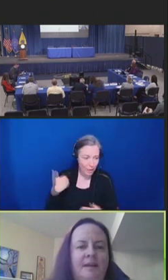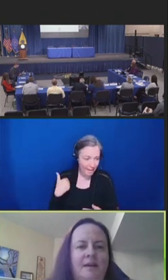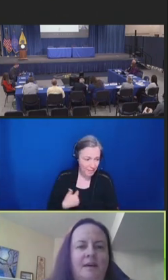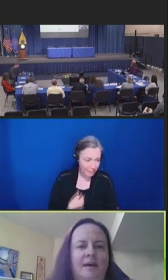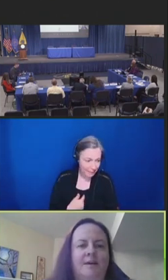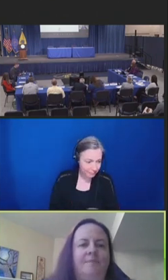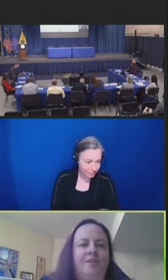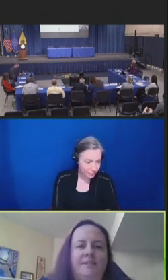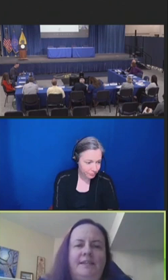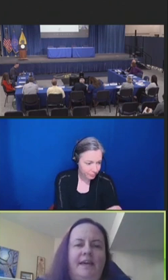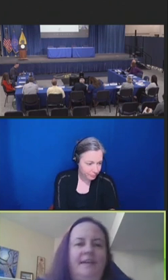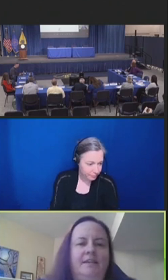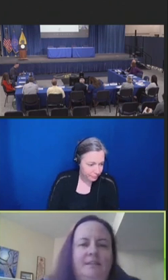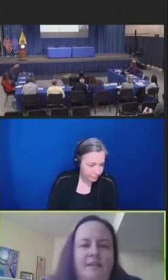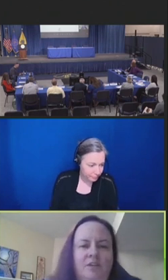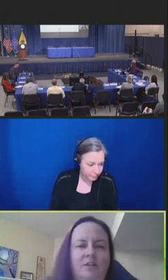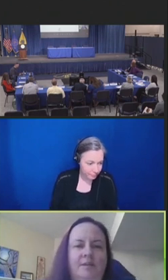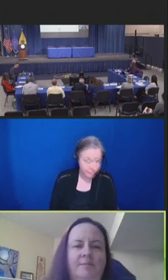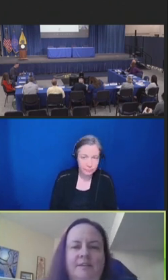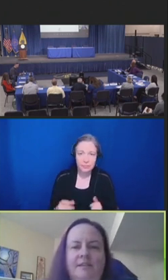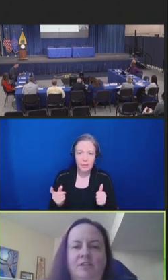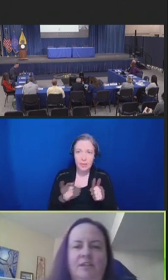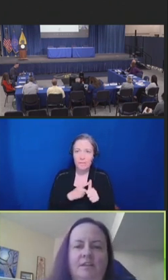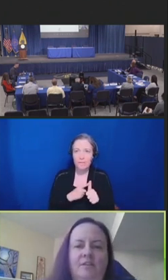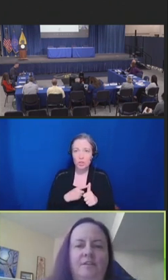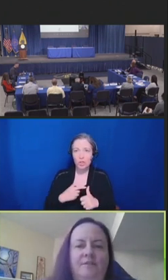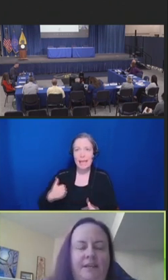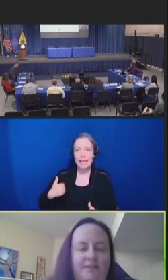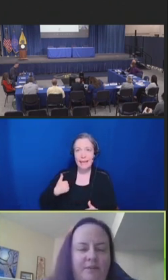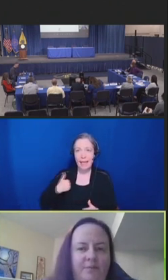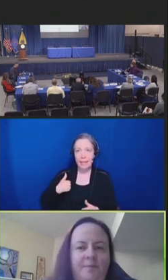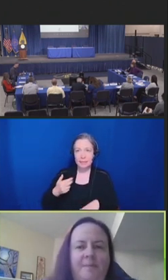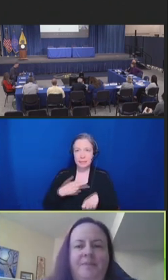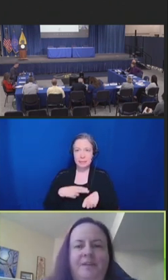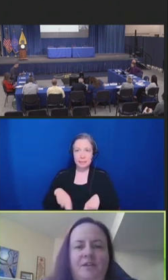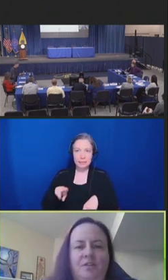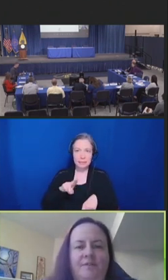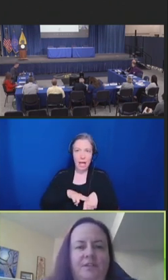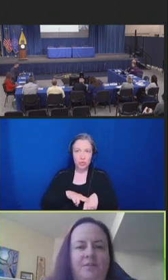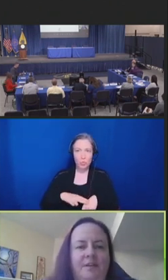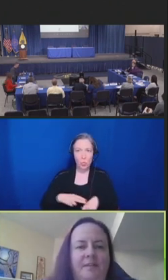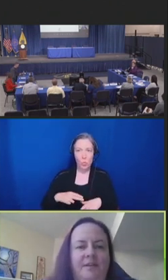Firstly, Canada's National Immunization Technical Advisory Group, the National Advisory Committee